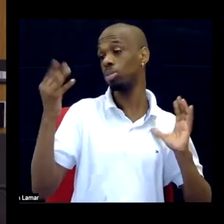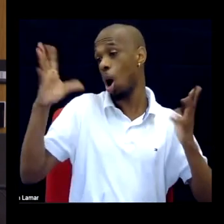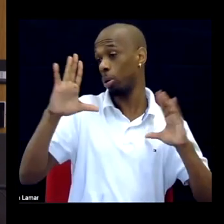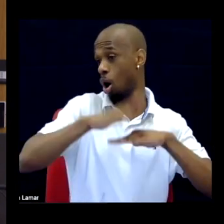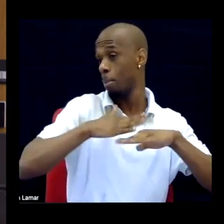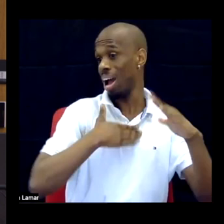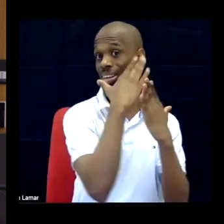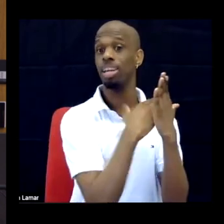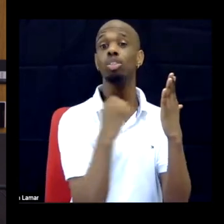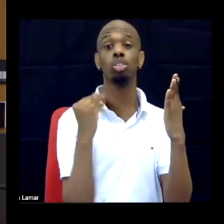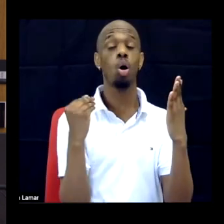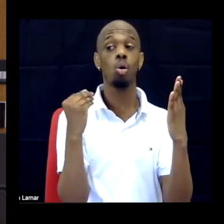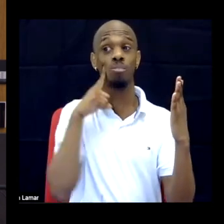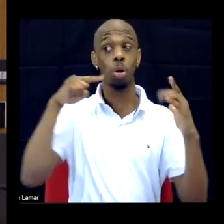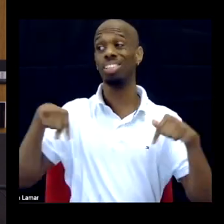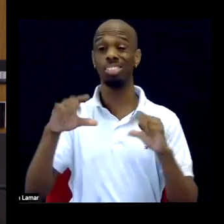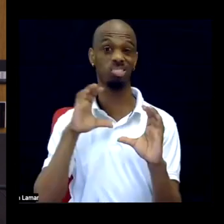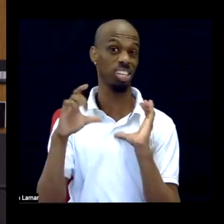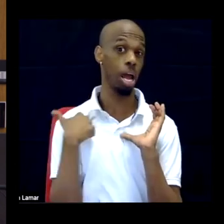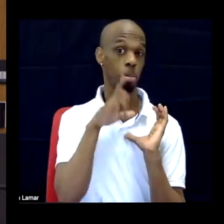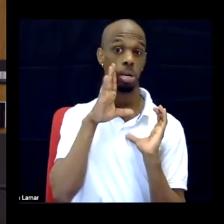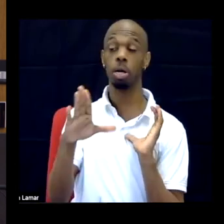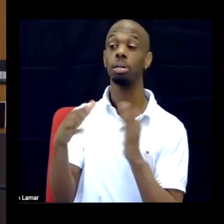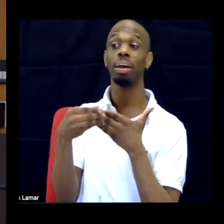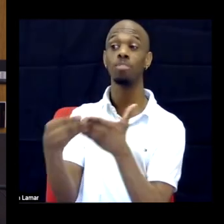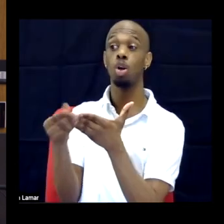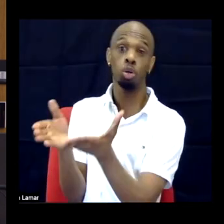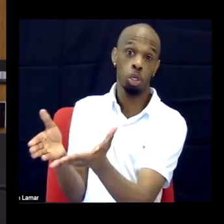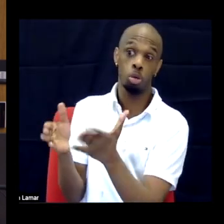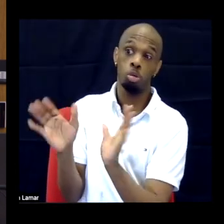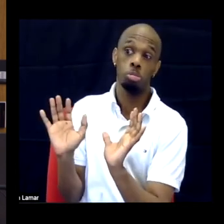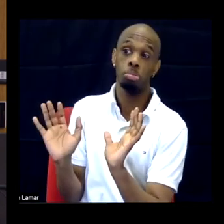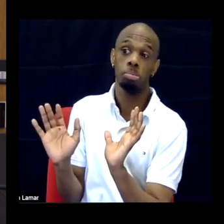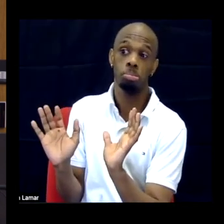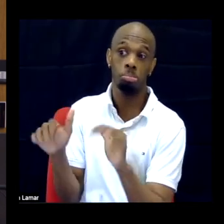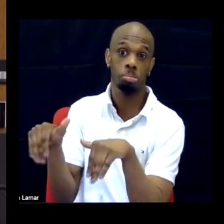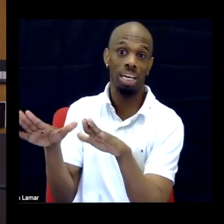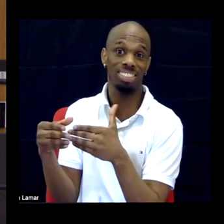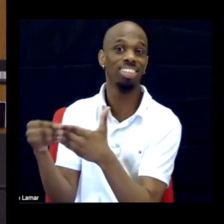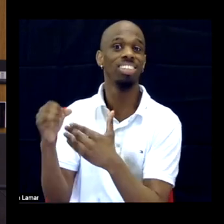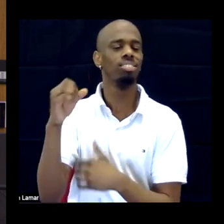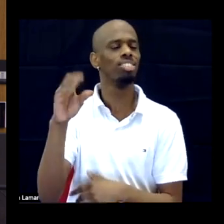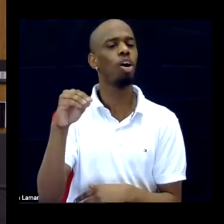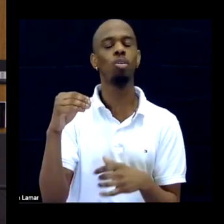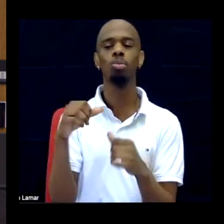I'll follow your lead in our conversation. I was wondering if you could say a little bit more about the decision to structure the